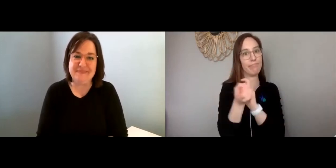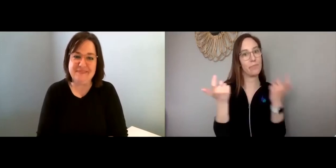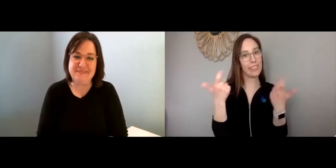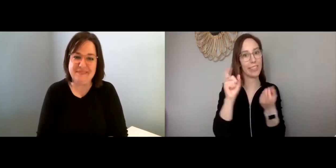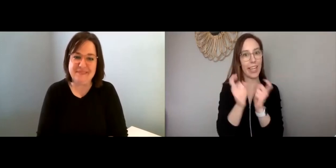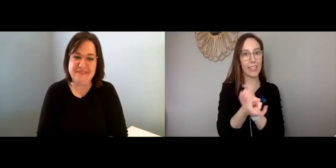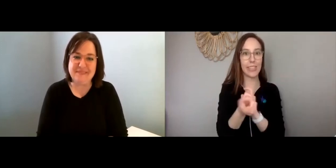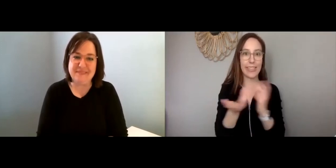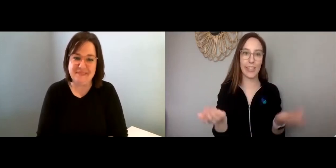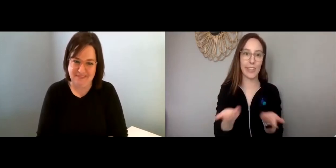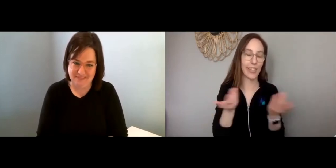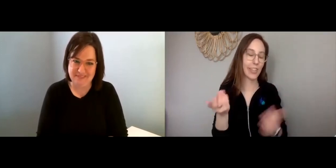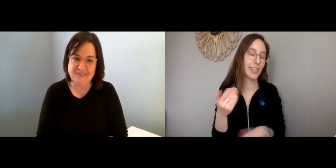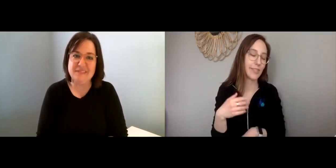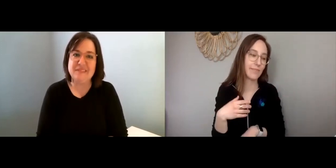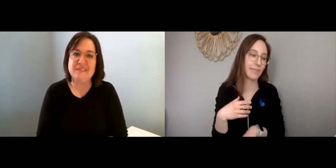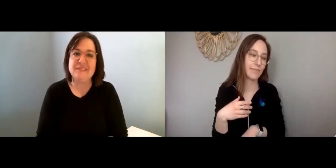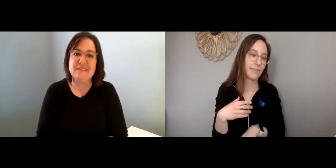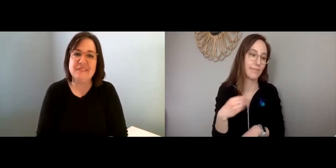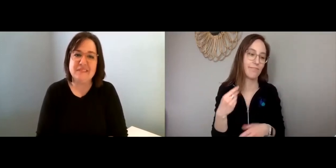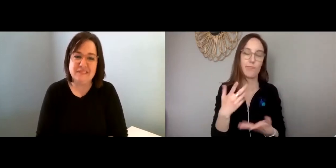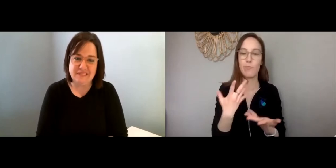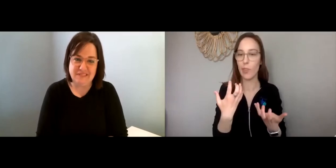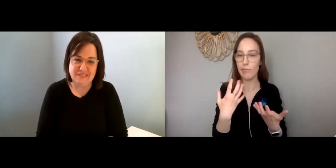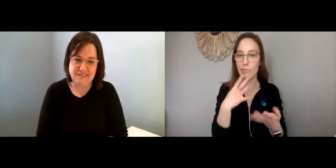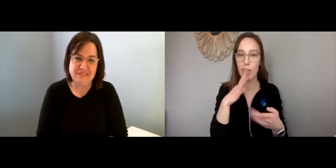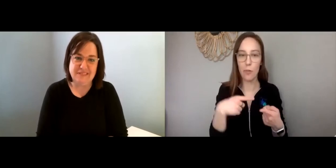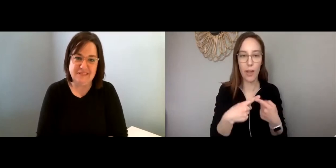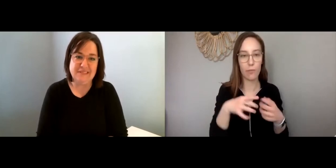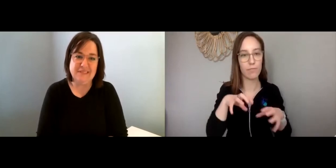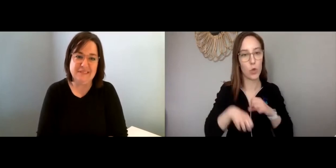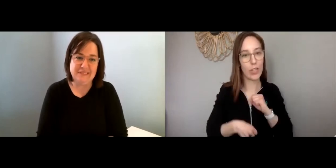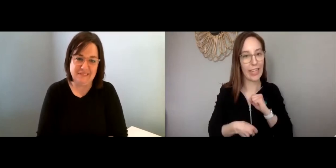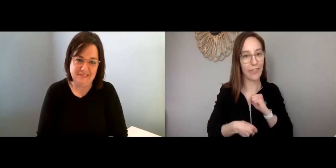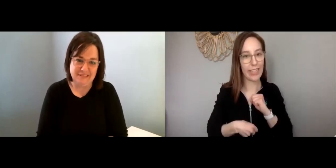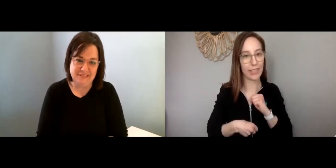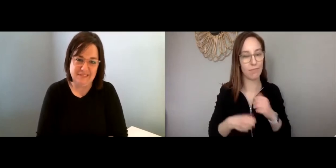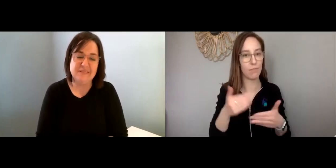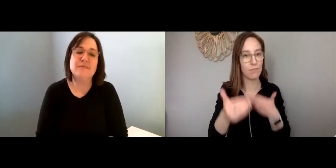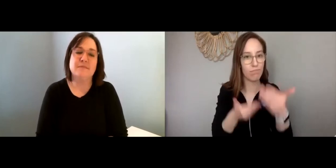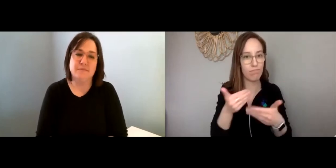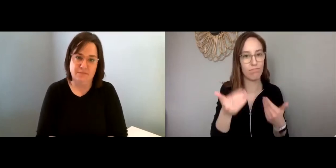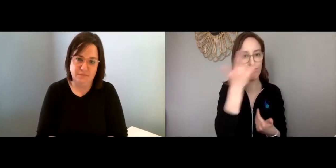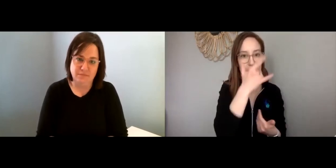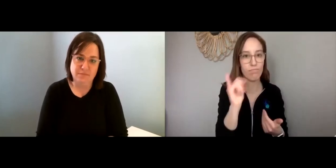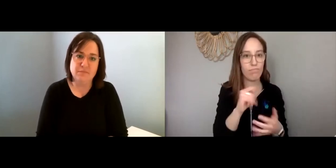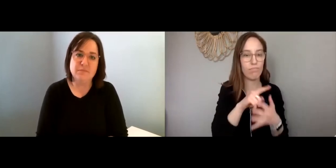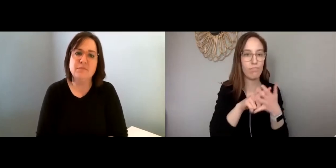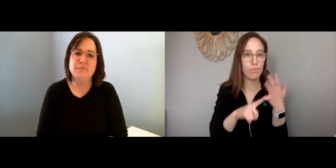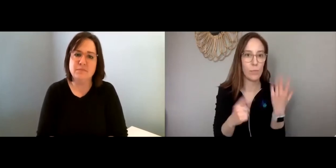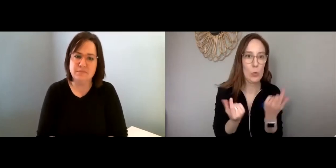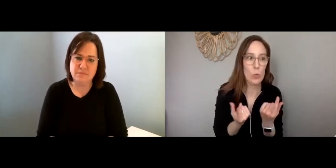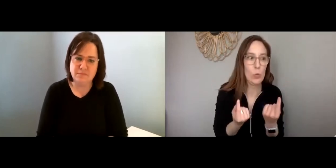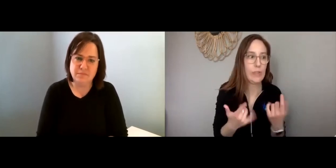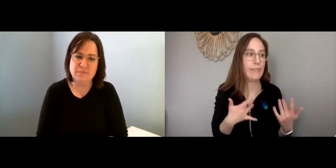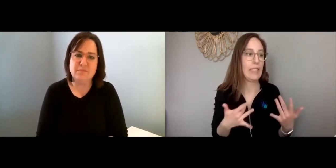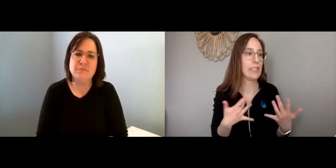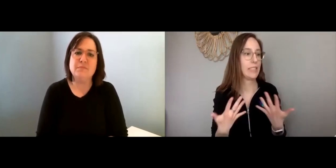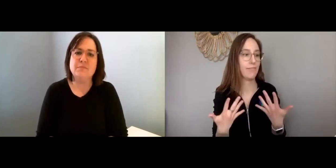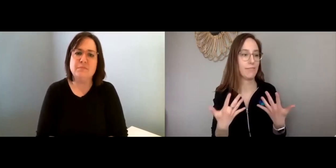And we know there's a lot of changes happening in today’s world. So we want to talk about what the grief process looks like,